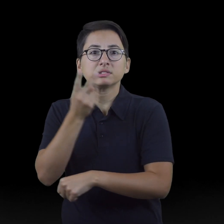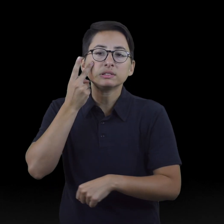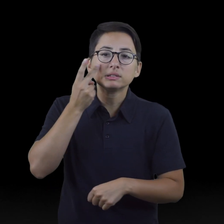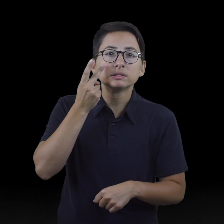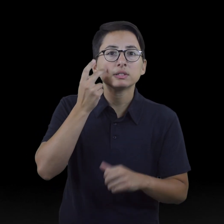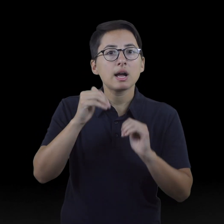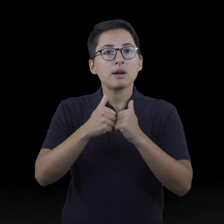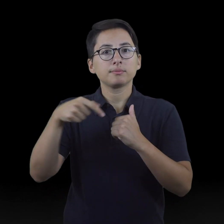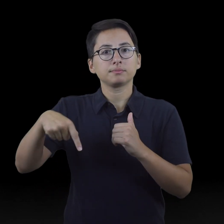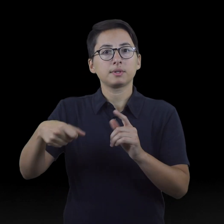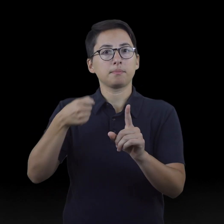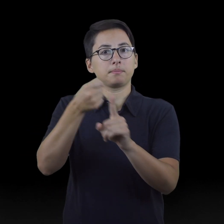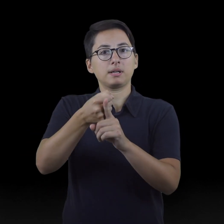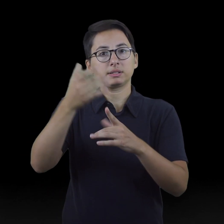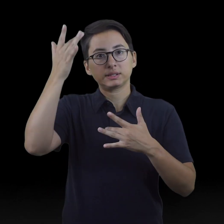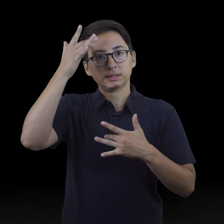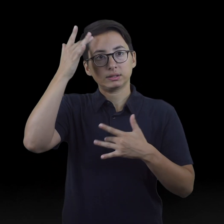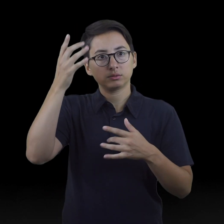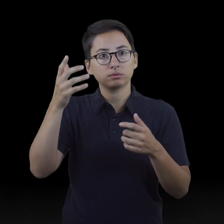and we see how this impacts spread of disease.